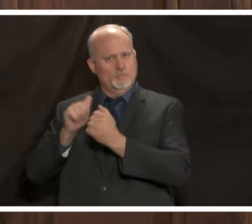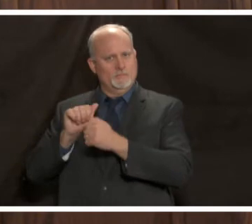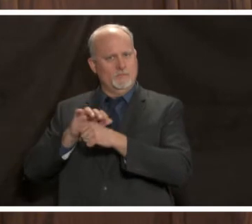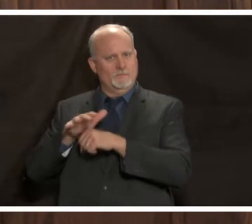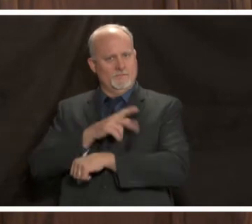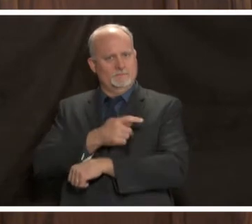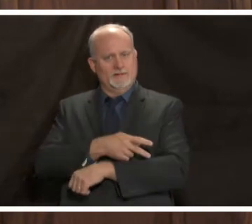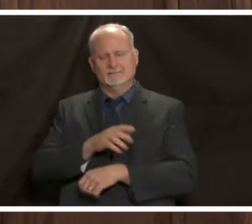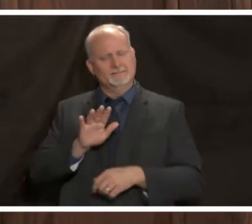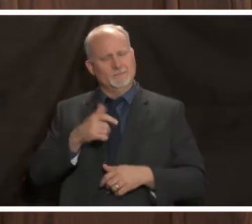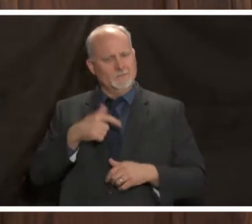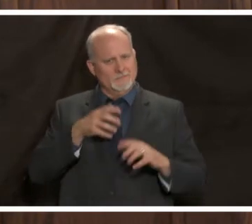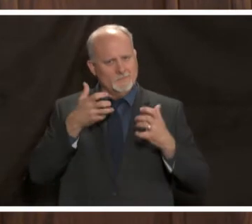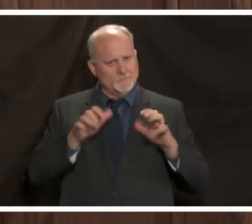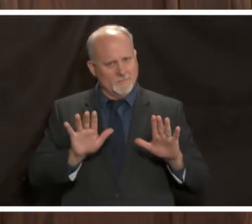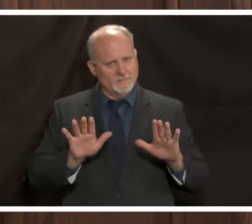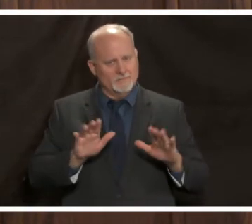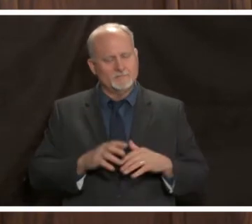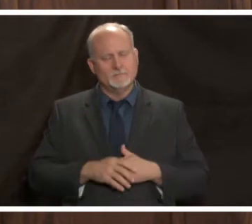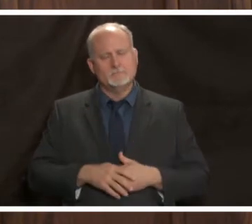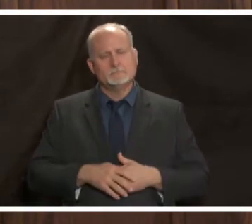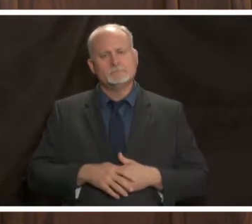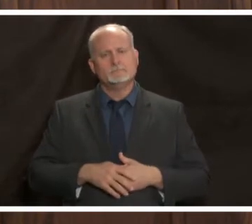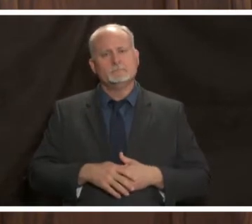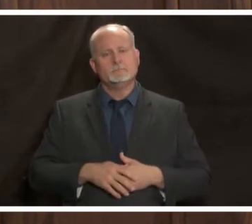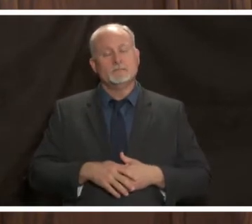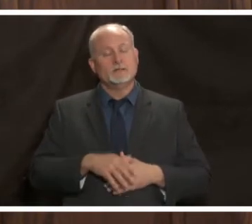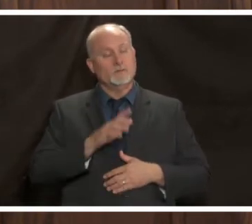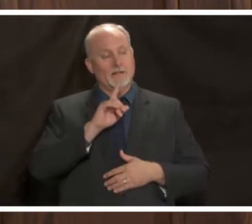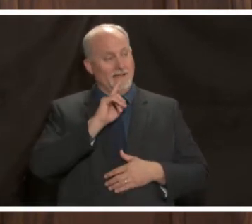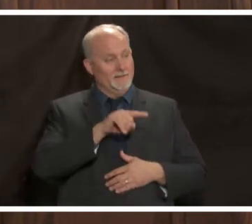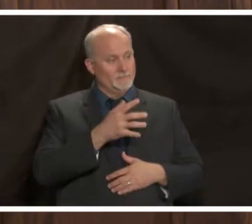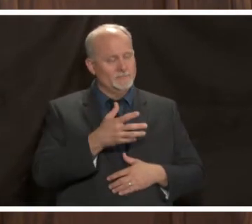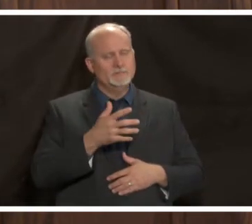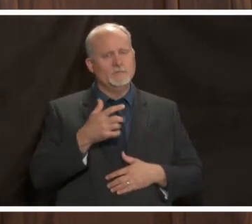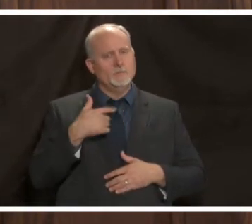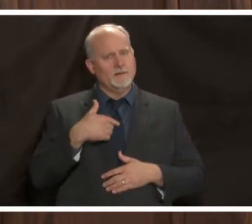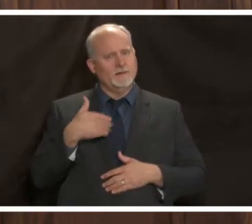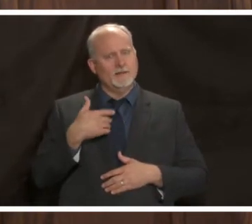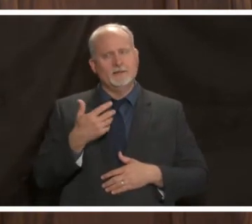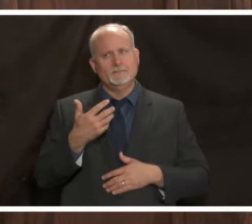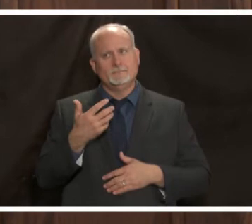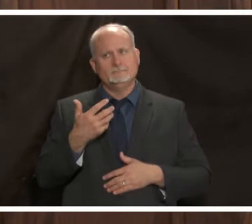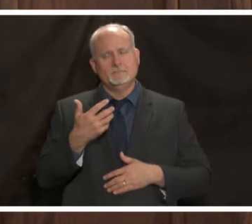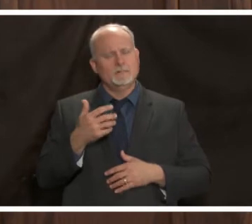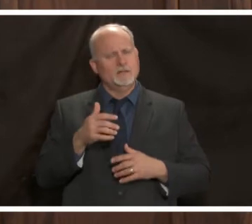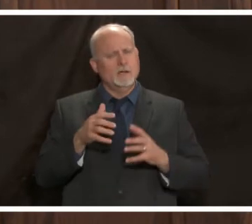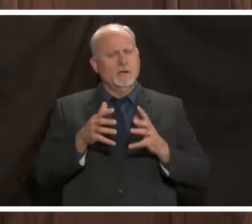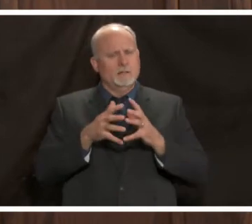all those things done so to answer your question we do have a lot of capacity available to take